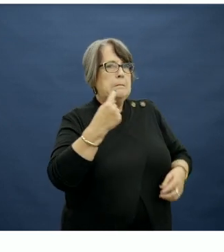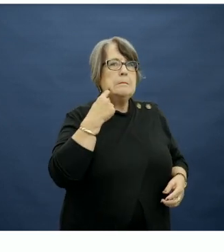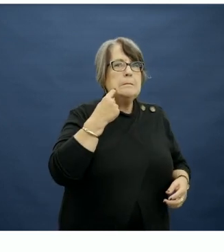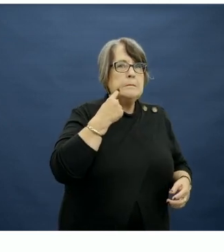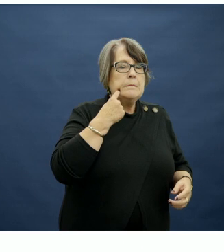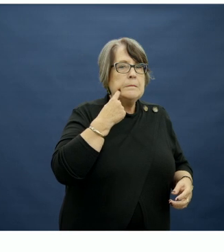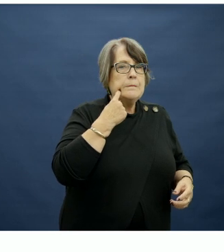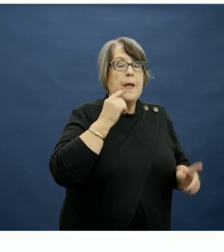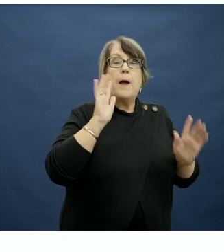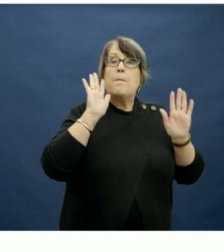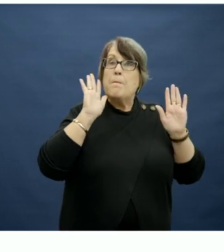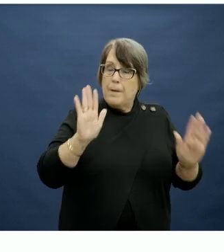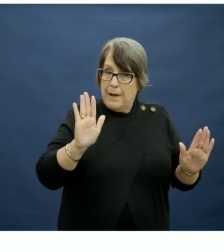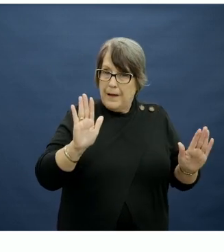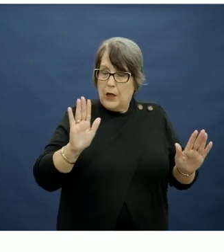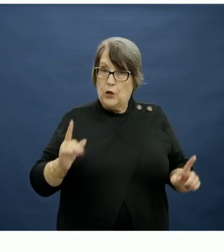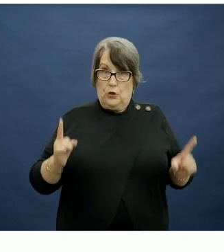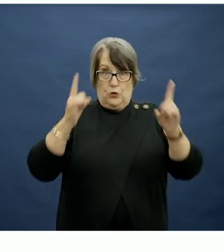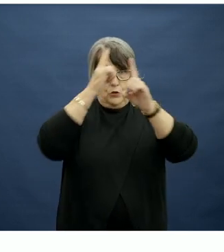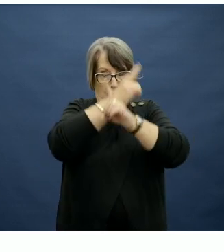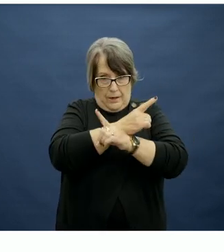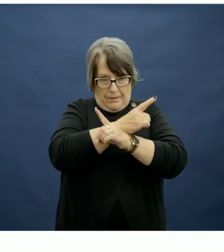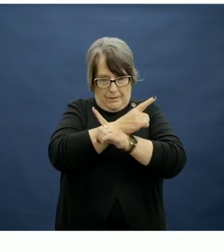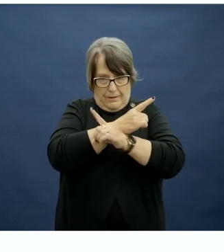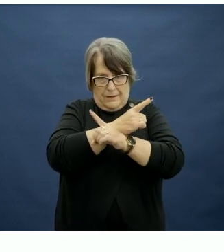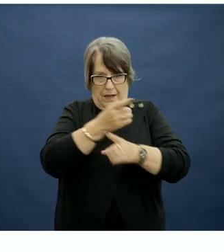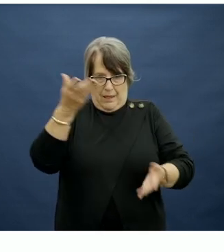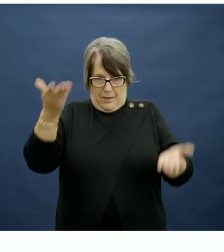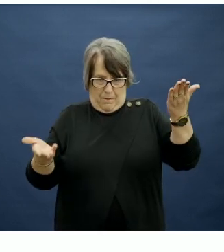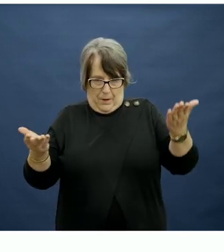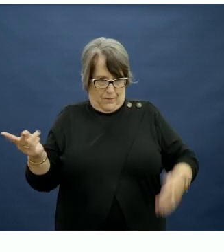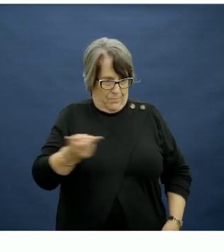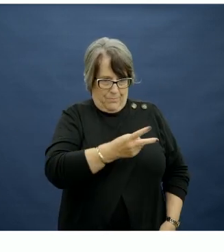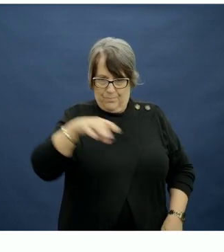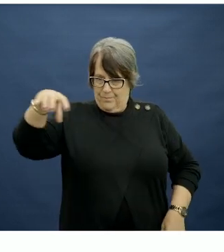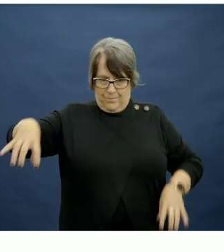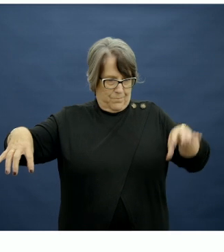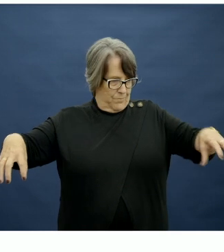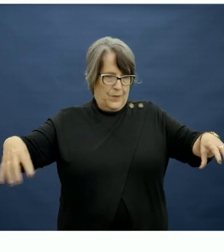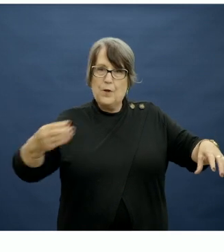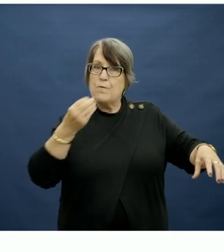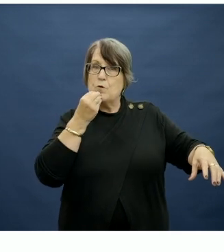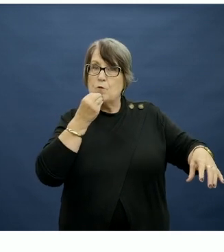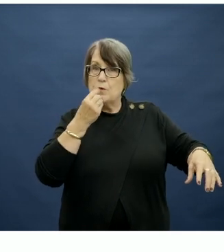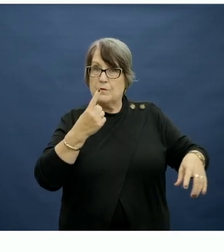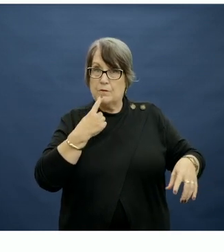However, if we could shift the balance between just these two groups, types of foods, there